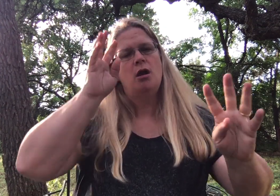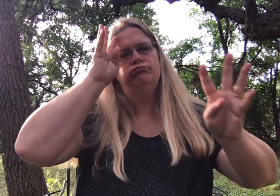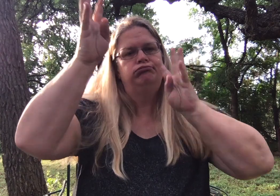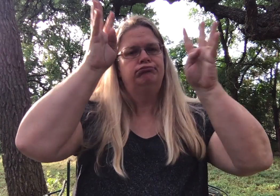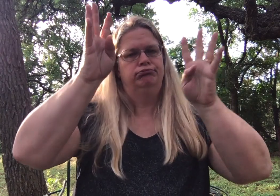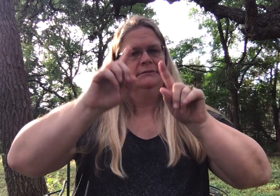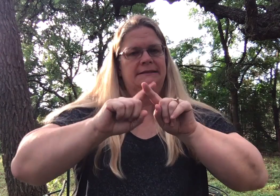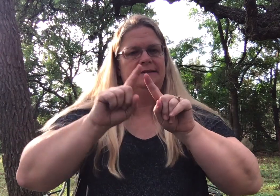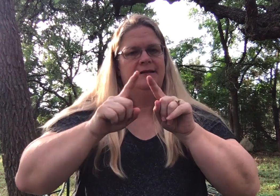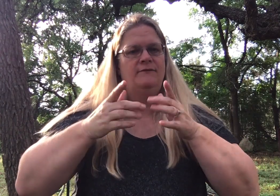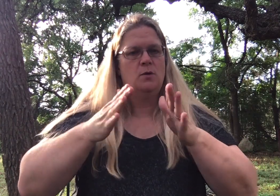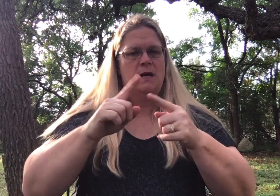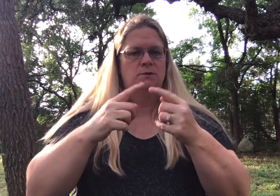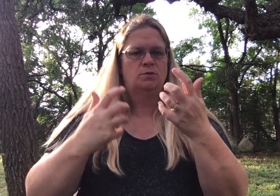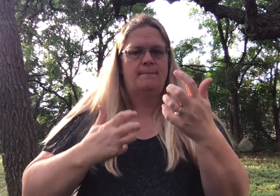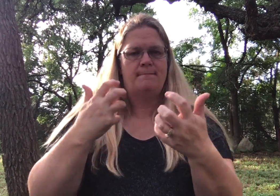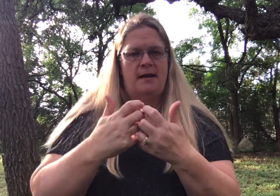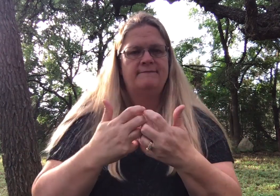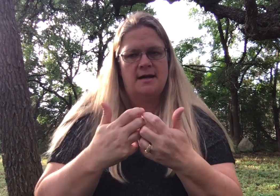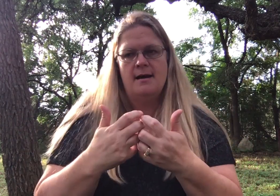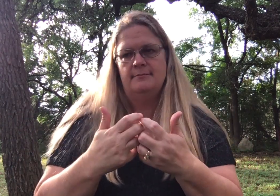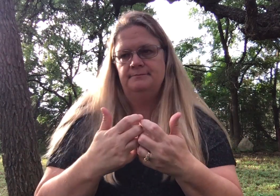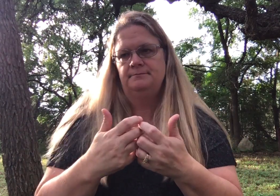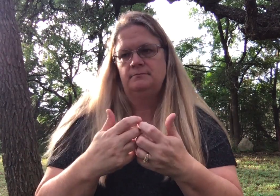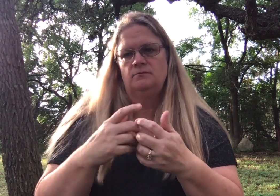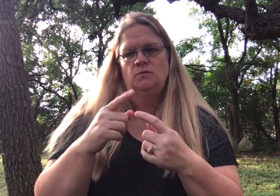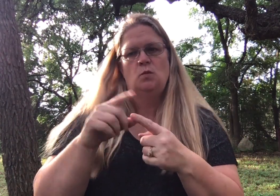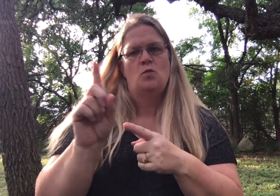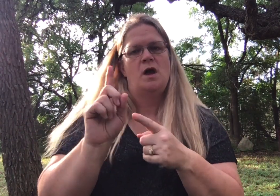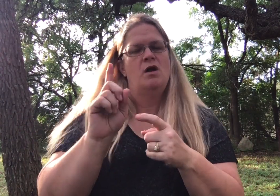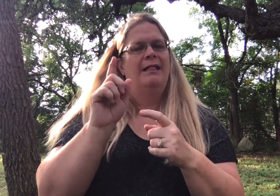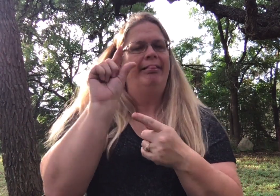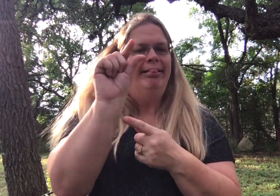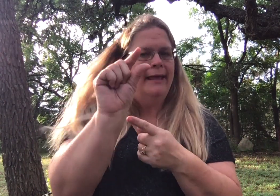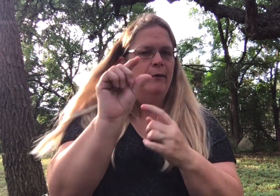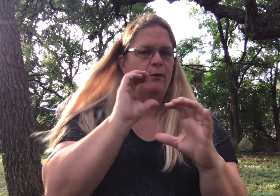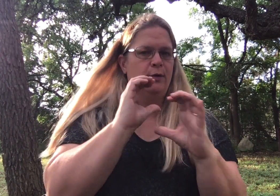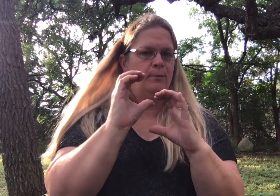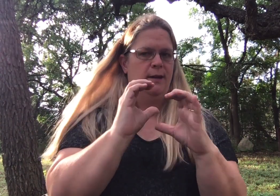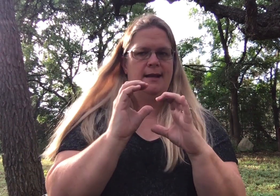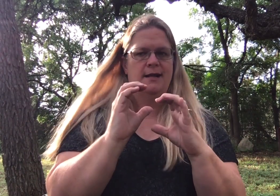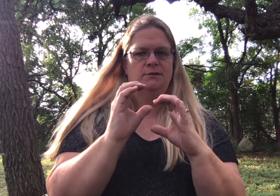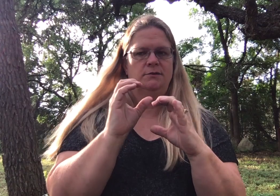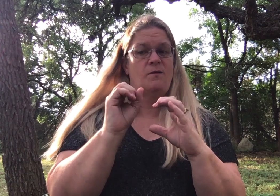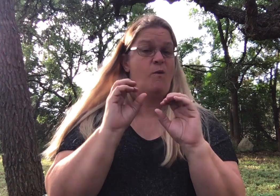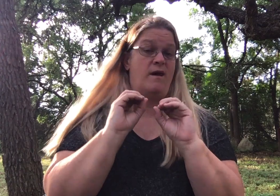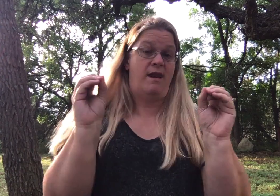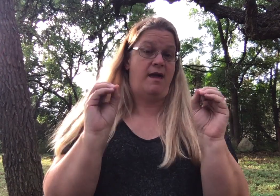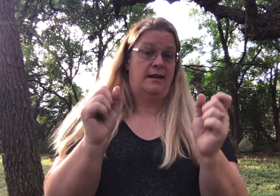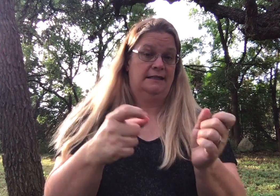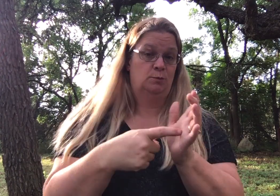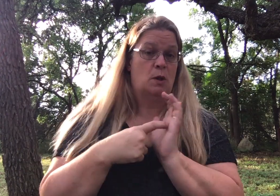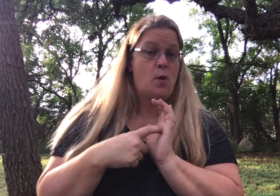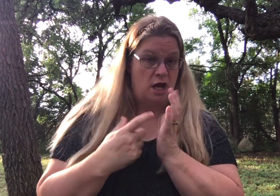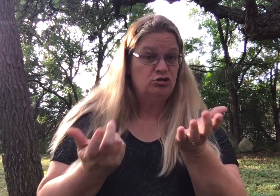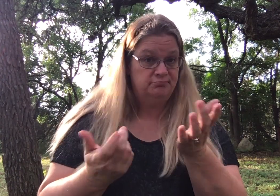you can easily come up with different ideas to modify it, where minimal communication, if any, is required.